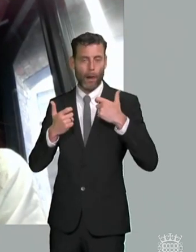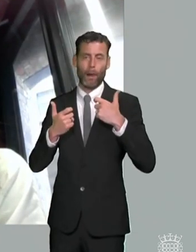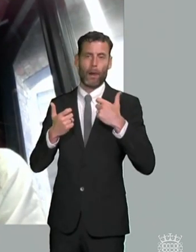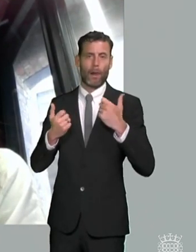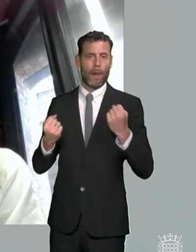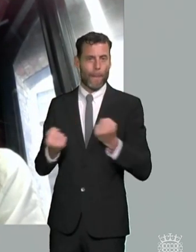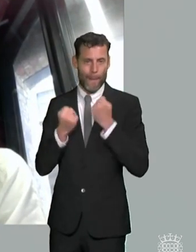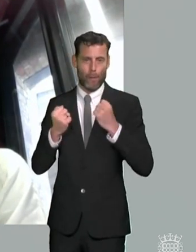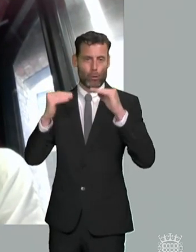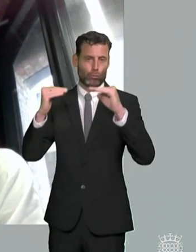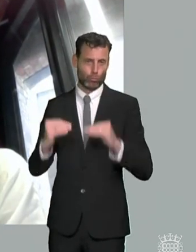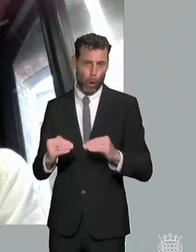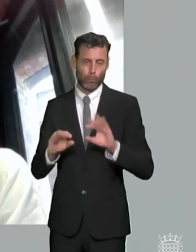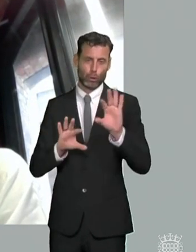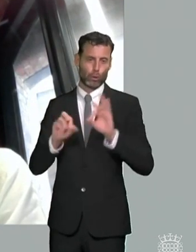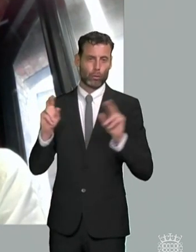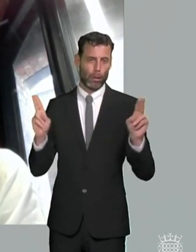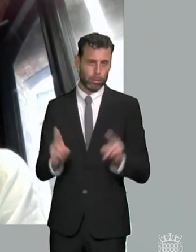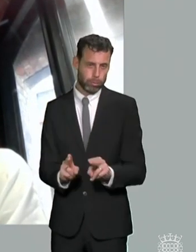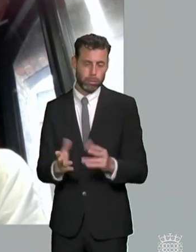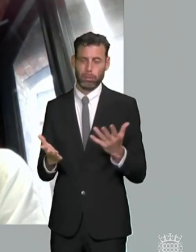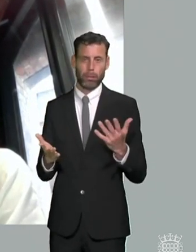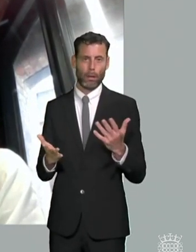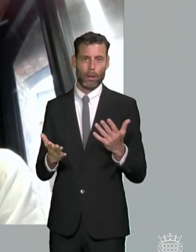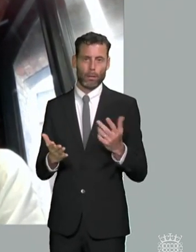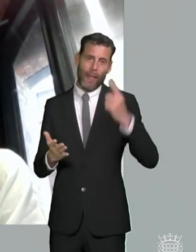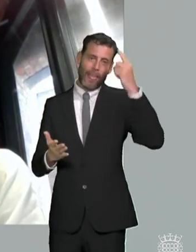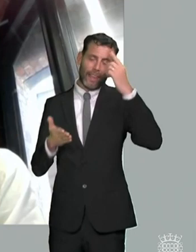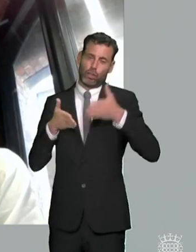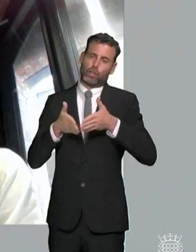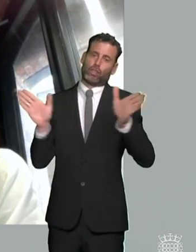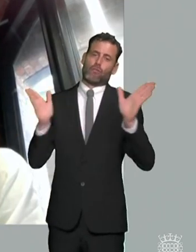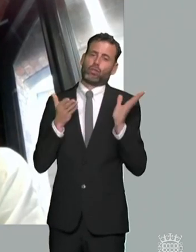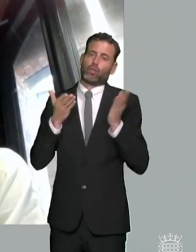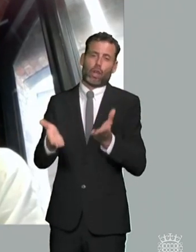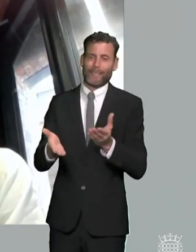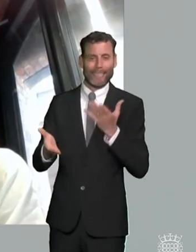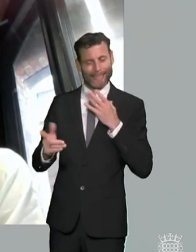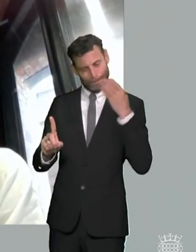parents and support not based on individualized needs but on kind of general standard or what is